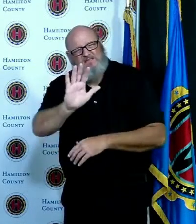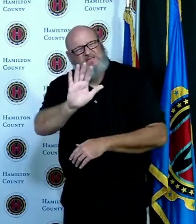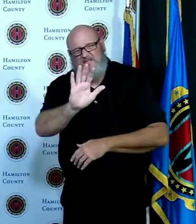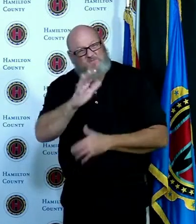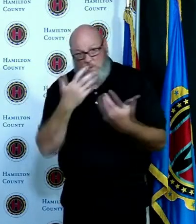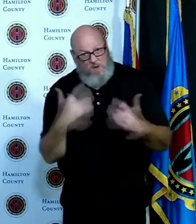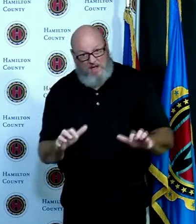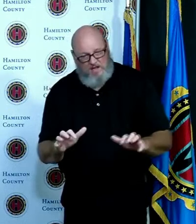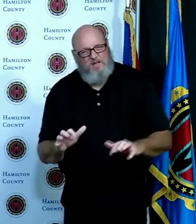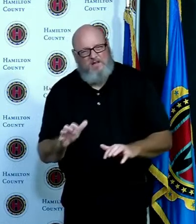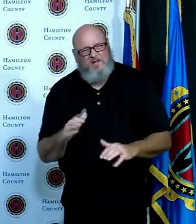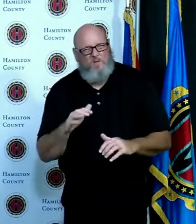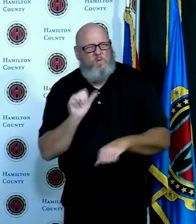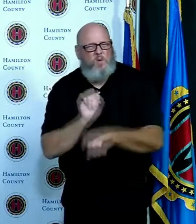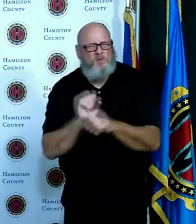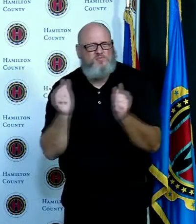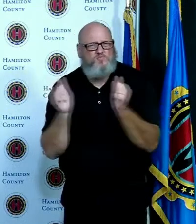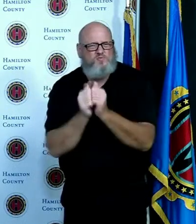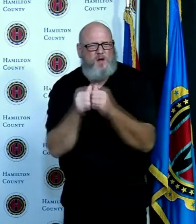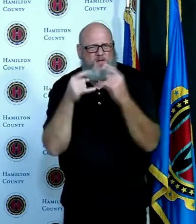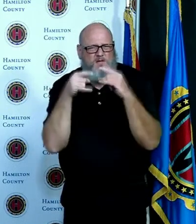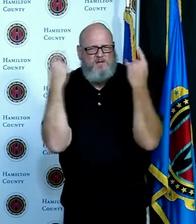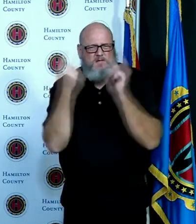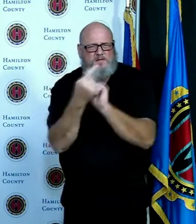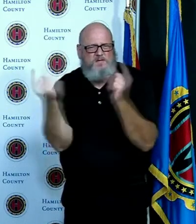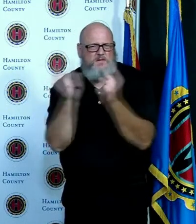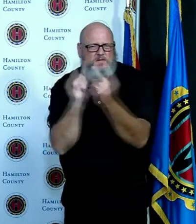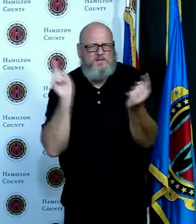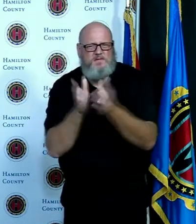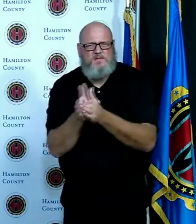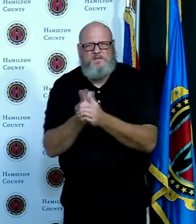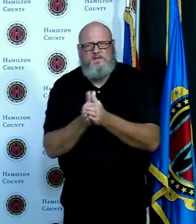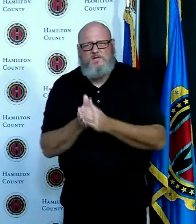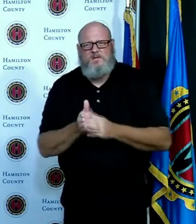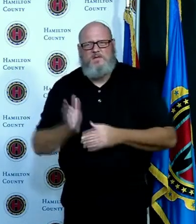not have considered wearing it in the past and let's get through this pandemic thank you